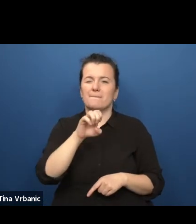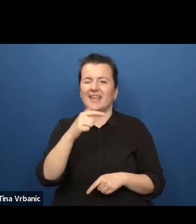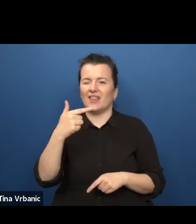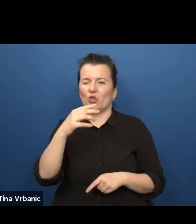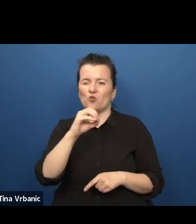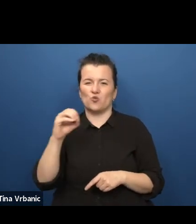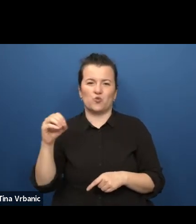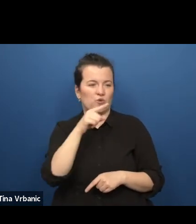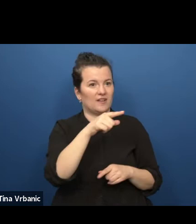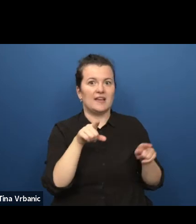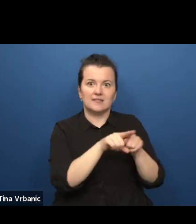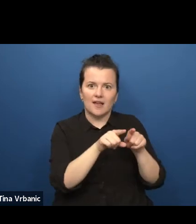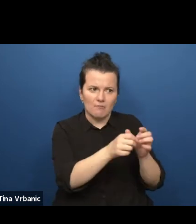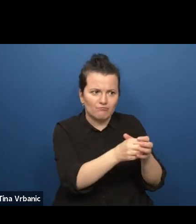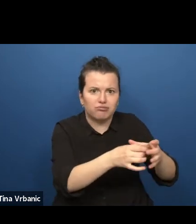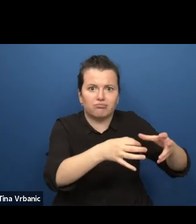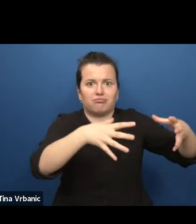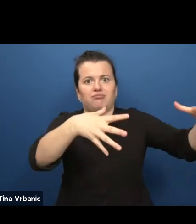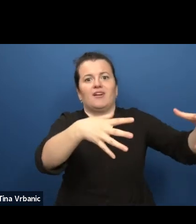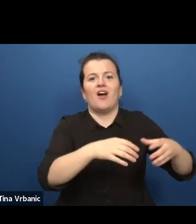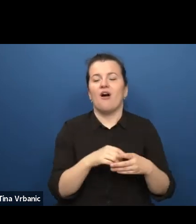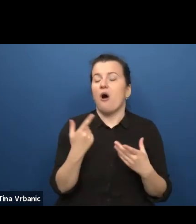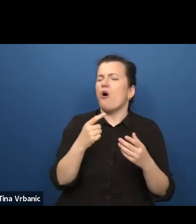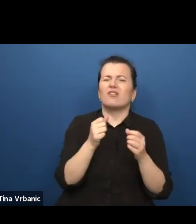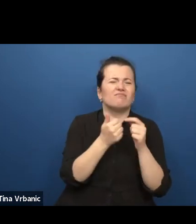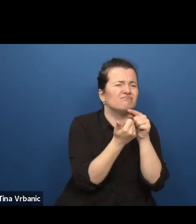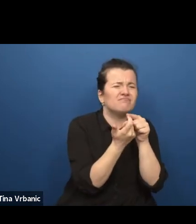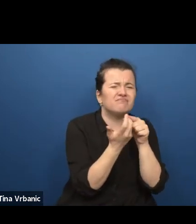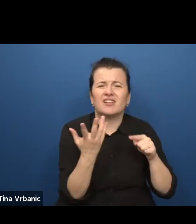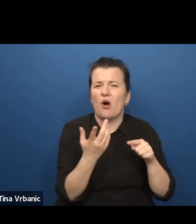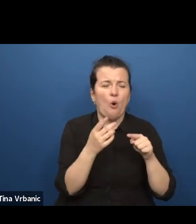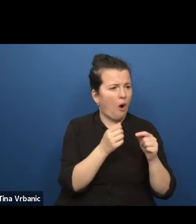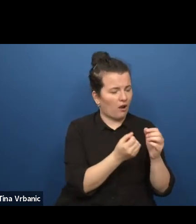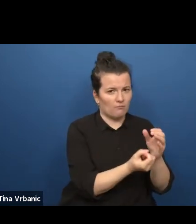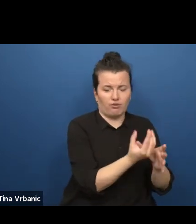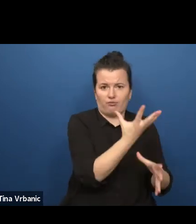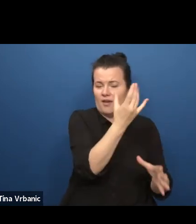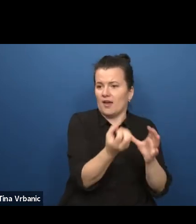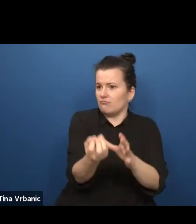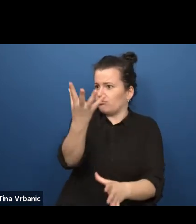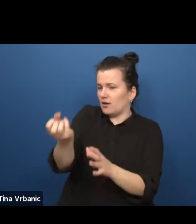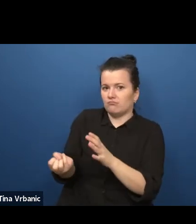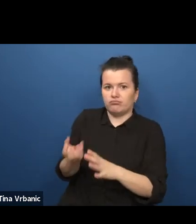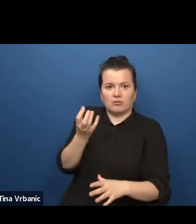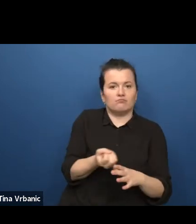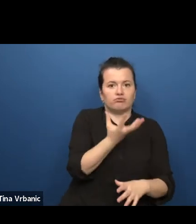and the effects of COVID 19, they all forced the theatre sector to reinvent itself.